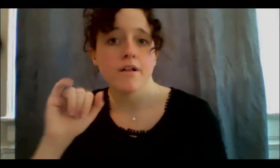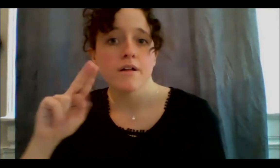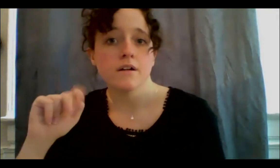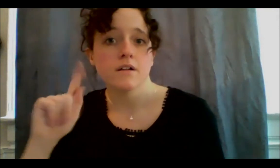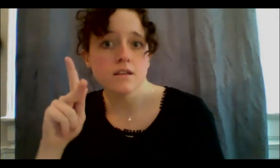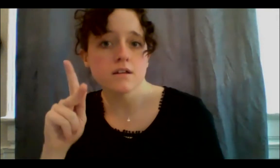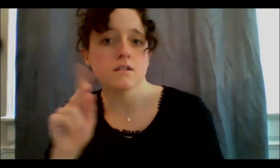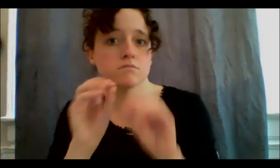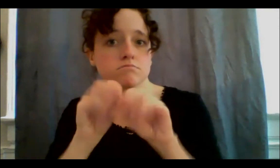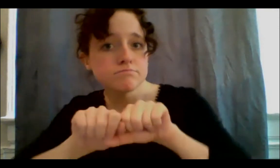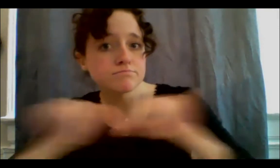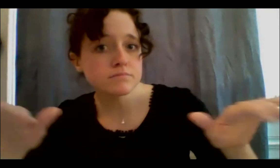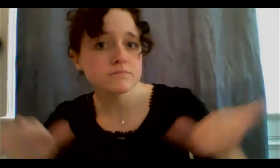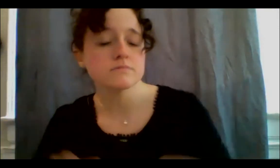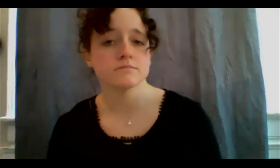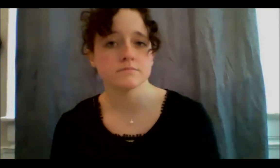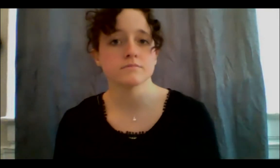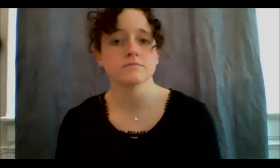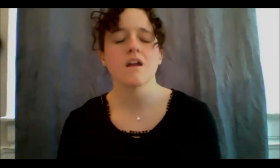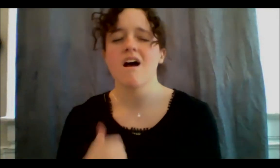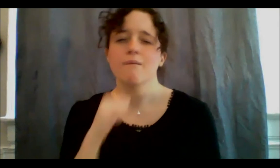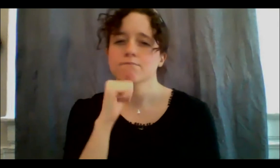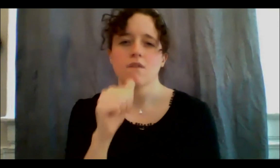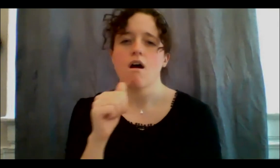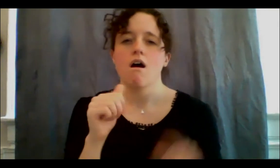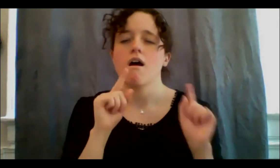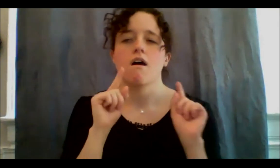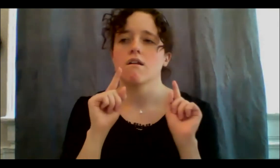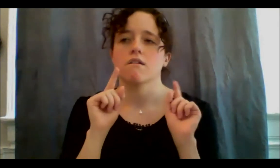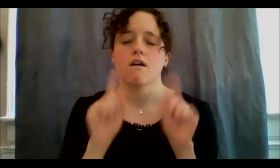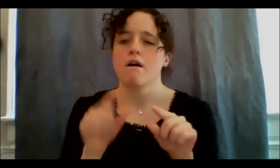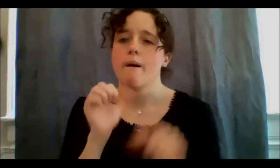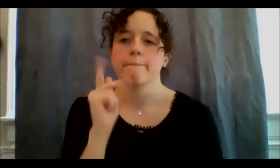back as a restaurant, I'm coming back as a Marketeria, which was always part of my